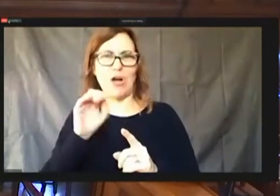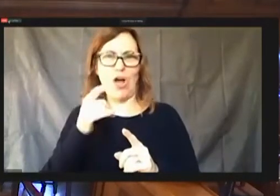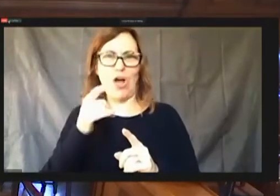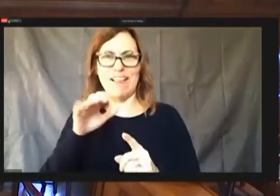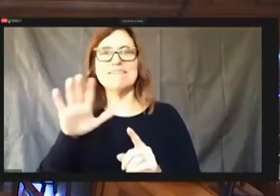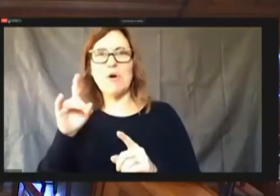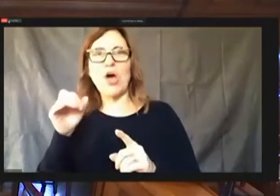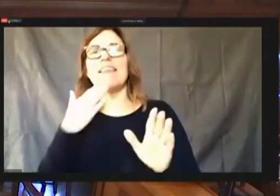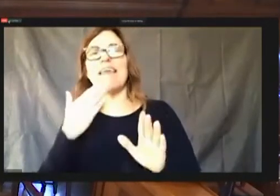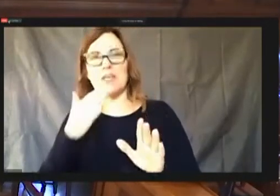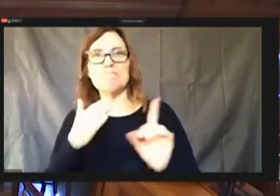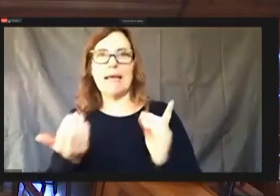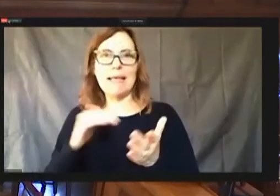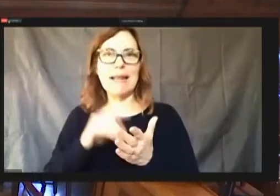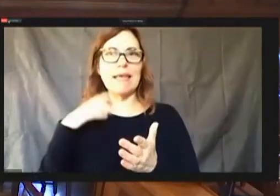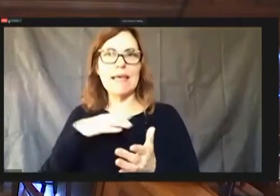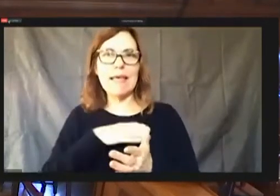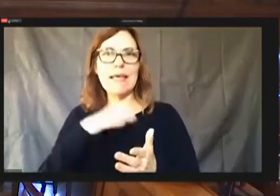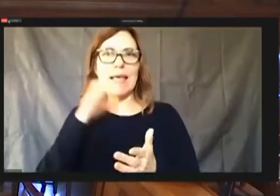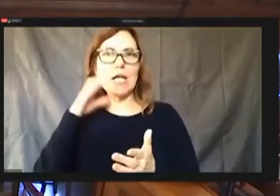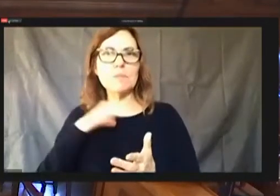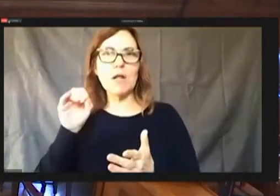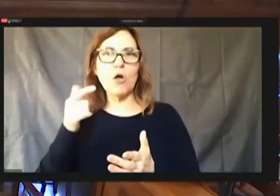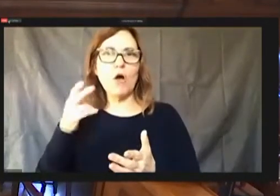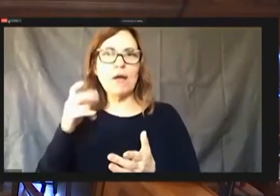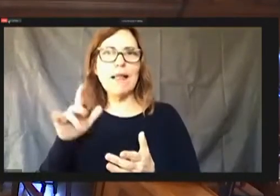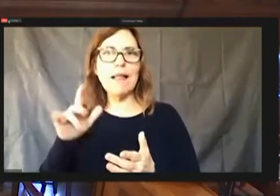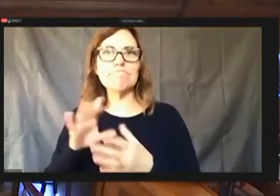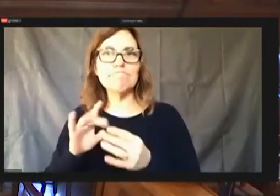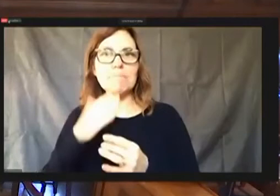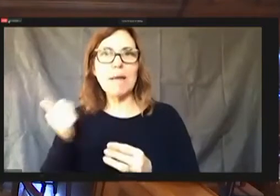cocktail said, better than I could have the chief wants it, that's fine.